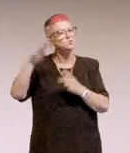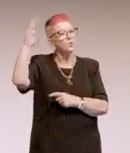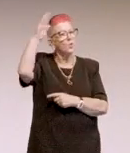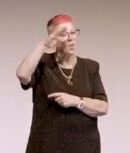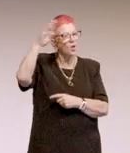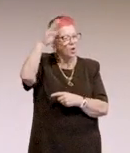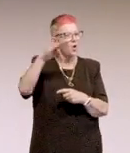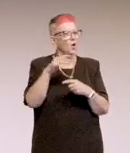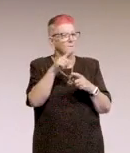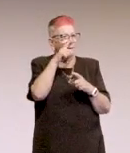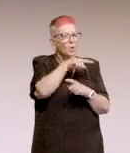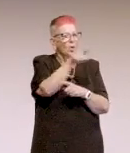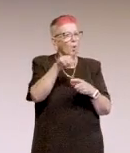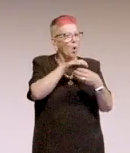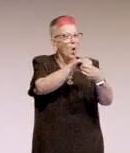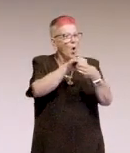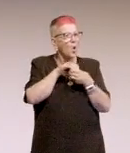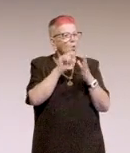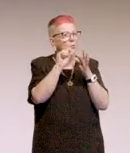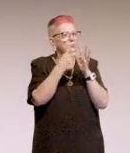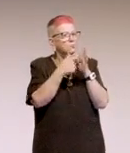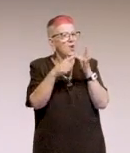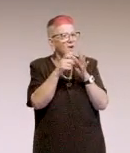Product owners, product owners understanding they can't just